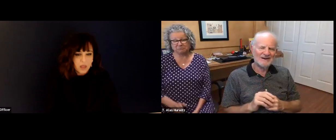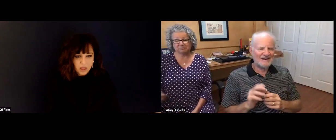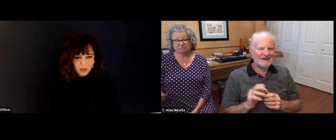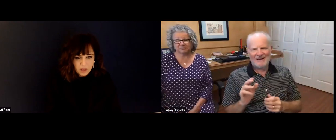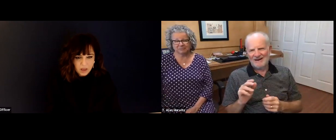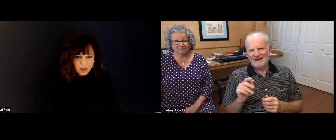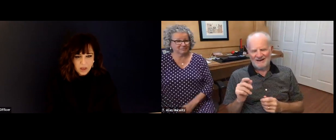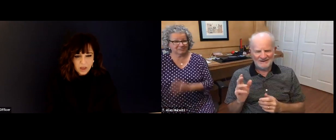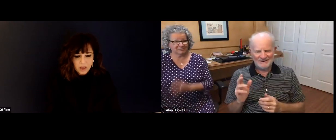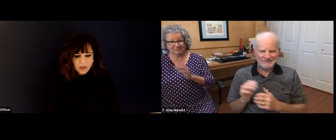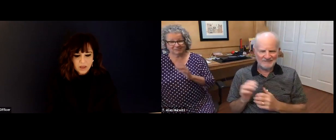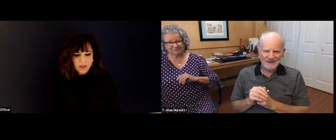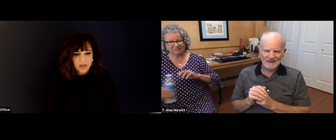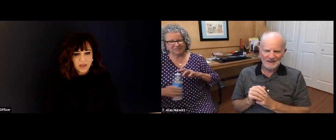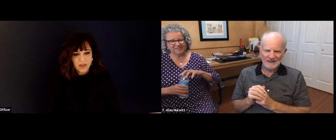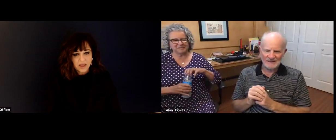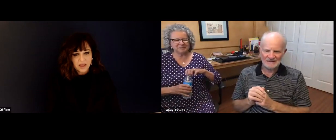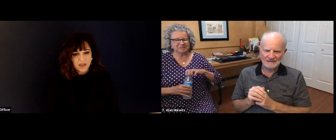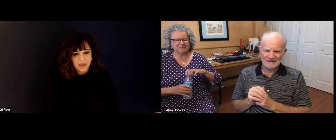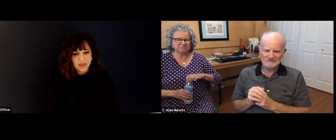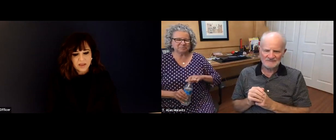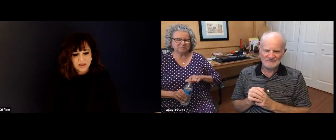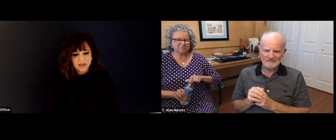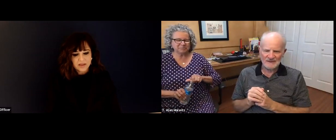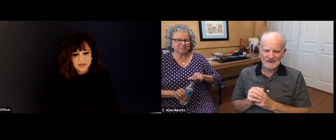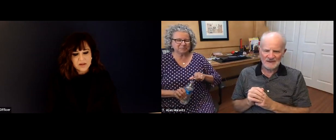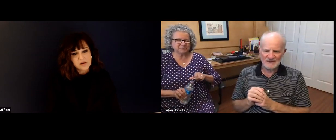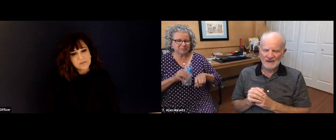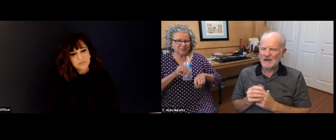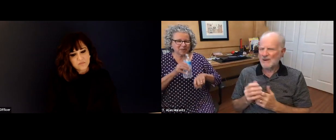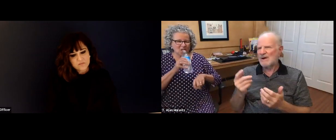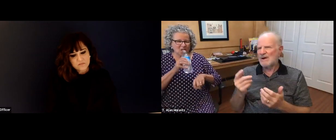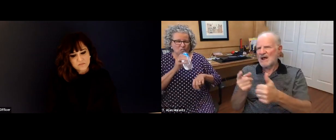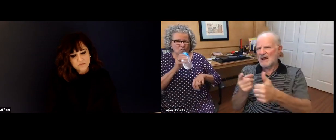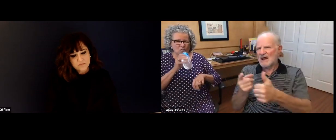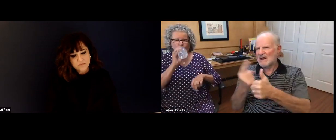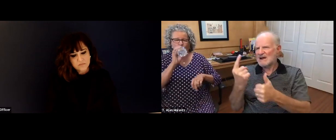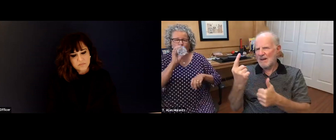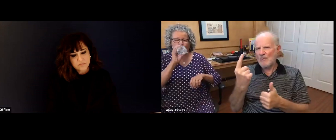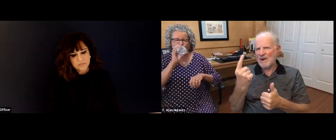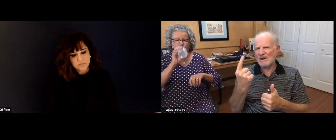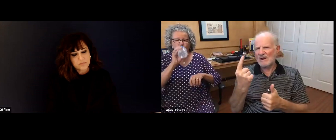Five. We could go on and on all night. Okay, well, if you want